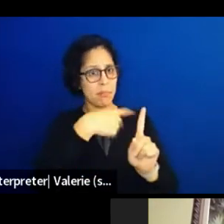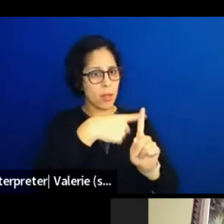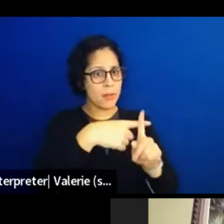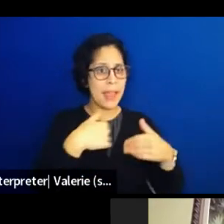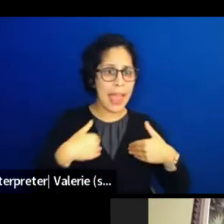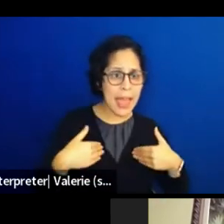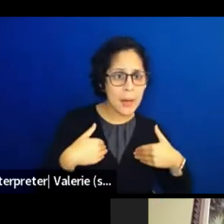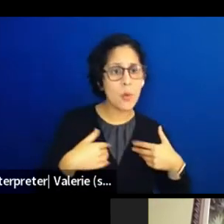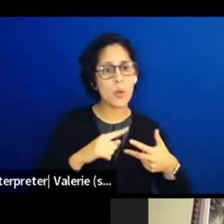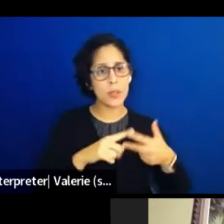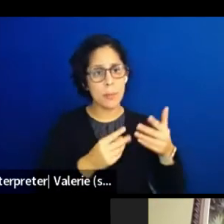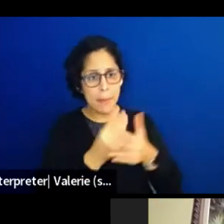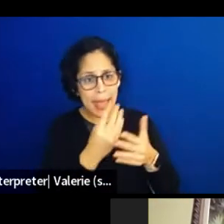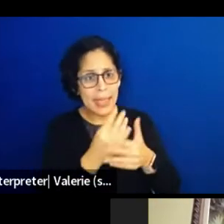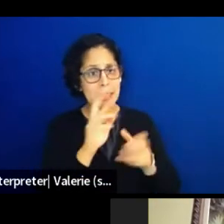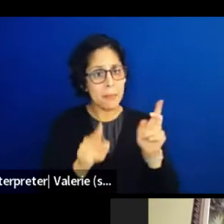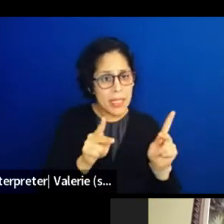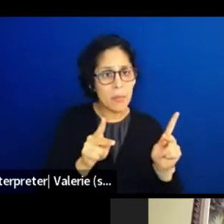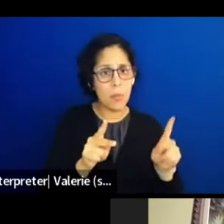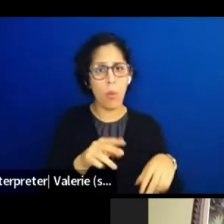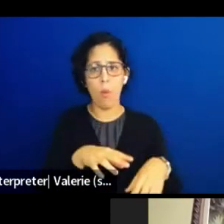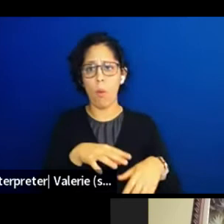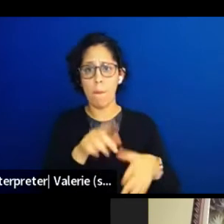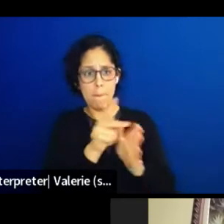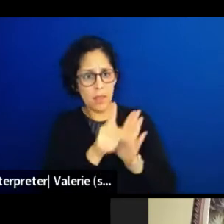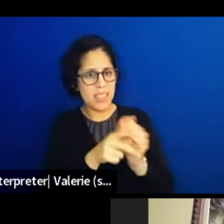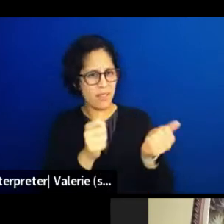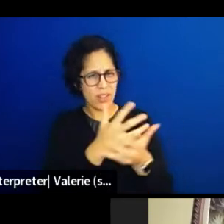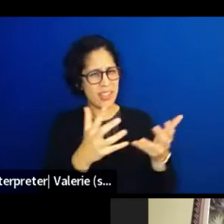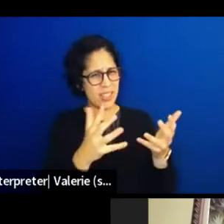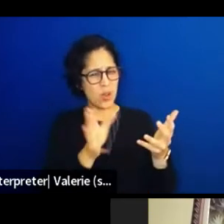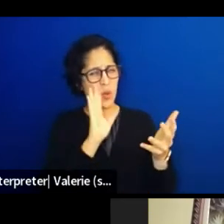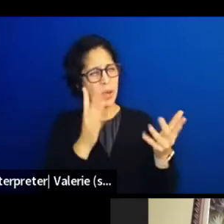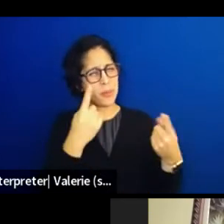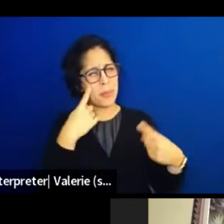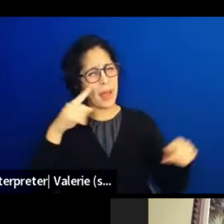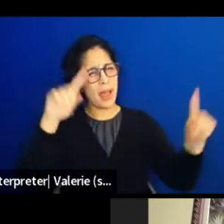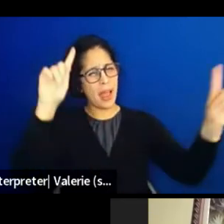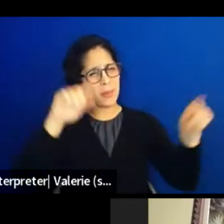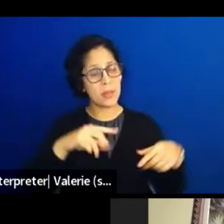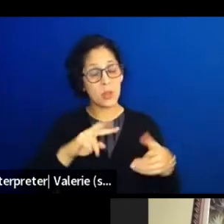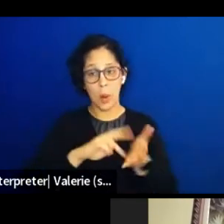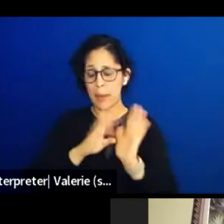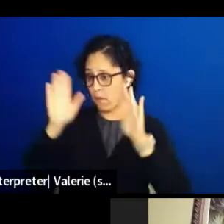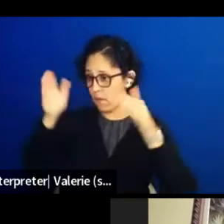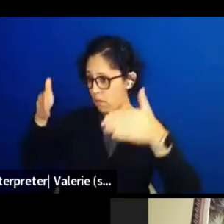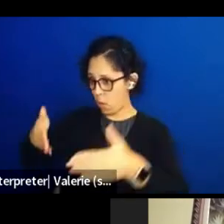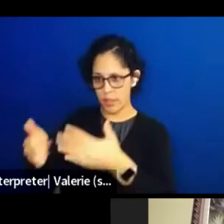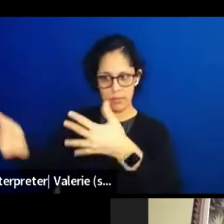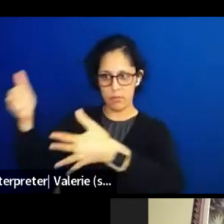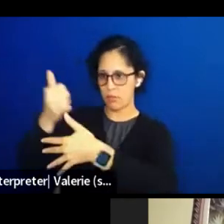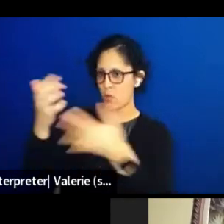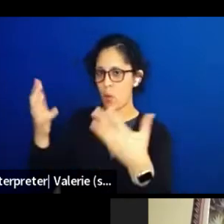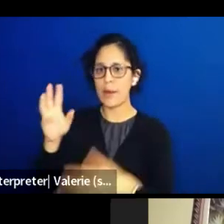and the practices thrive. So water quality is always a good place to start, especially from the Miccosukee environmental priorities